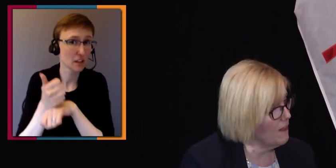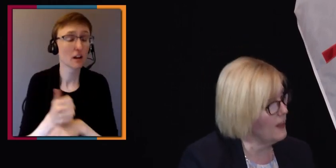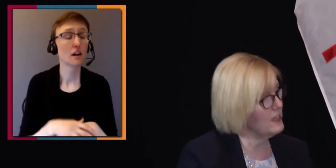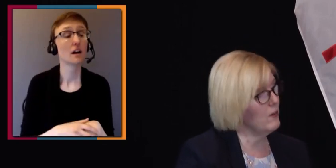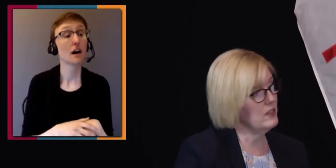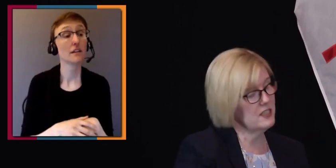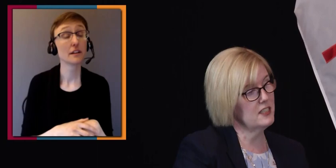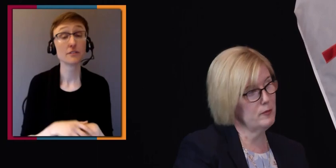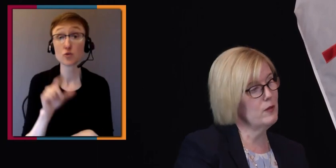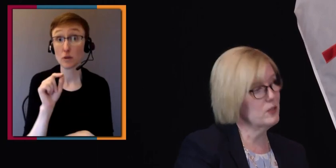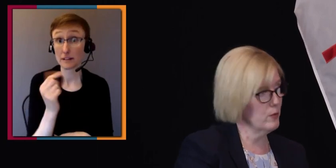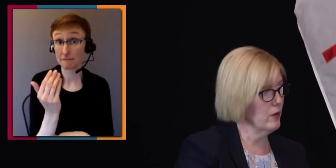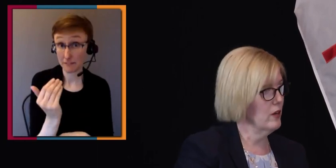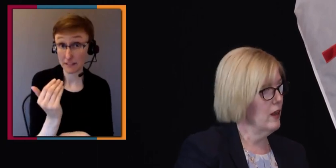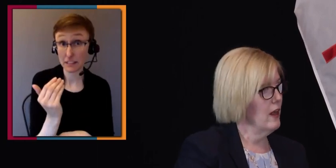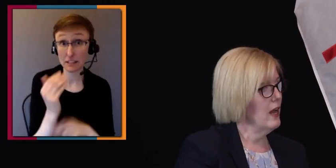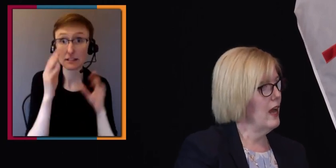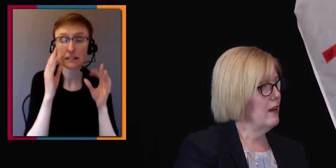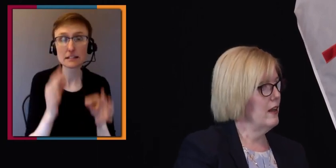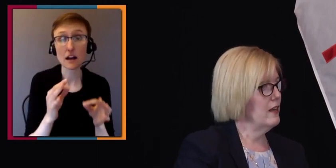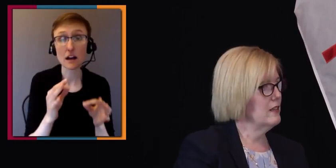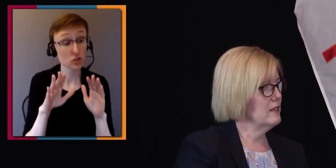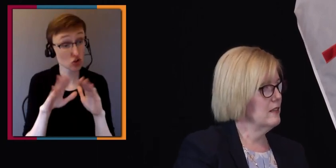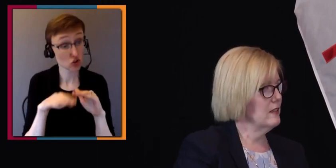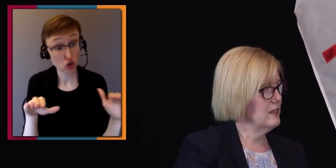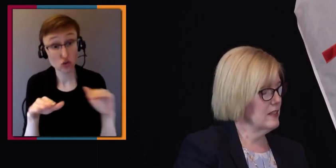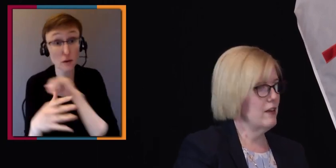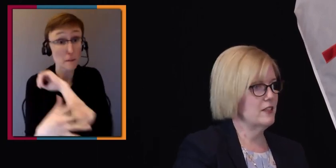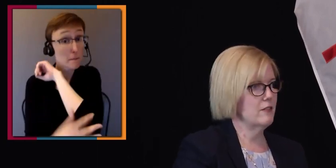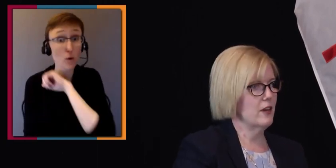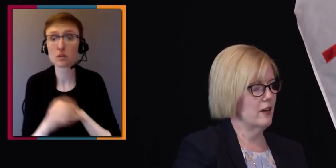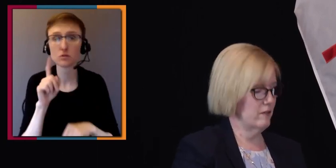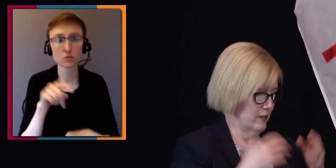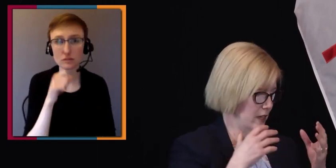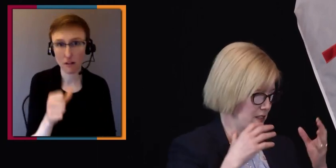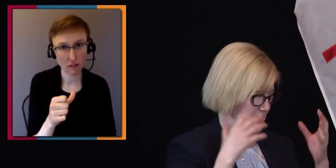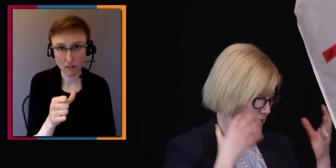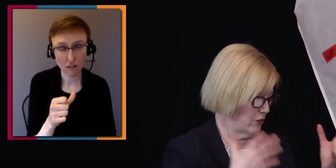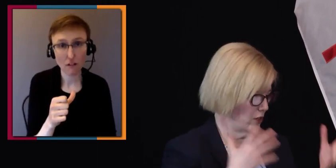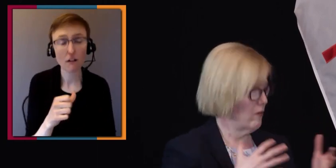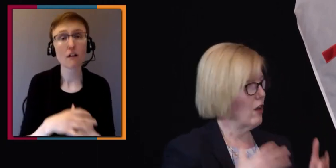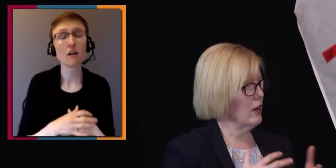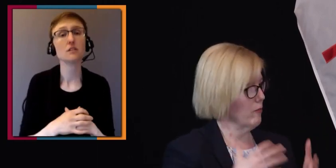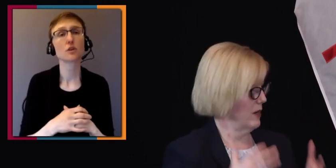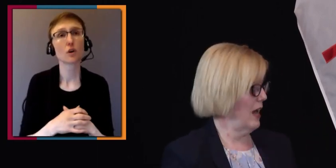And that's how the CCB was born. And it is the decisive kind of-- It's the decision of our government now